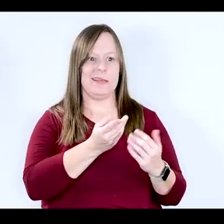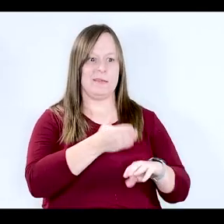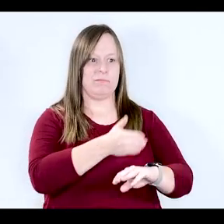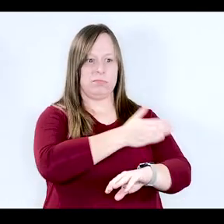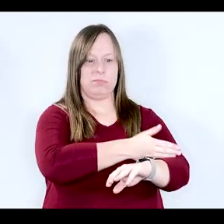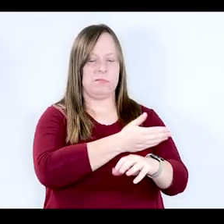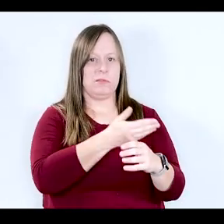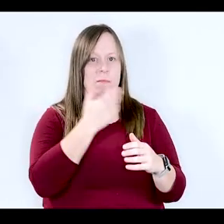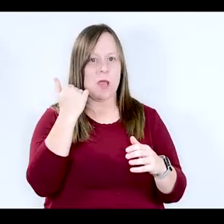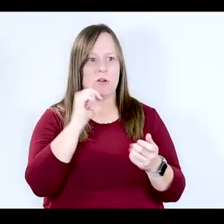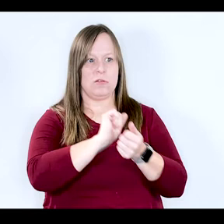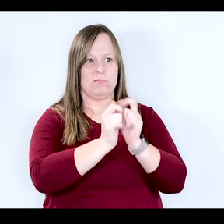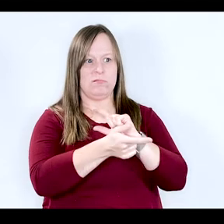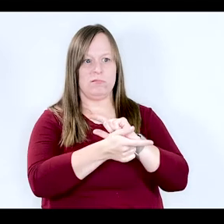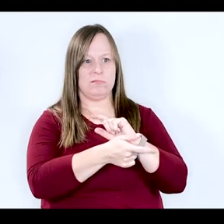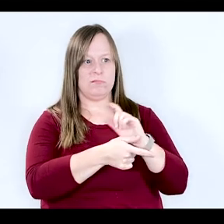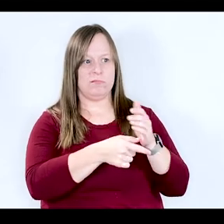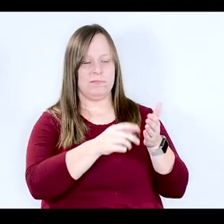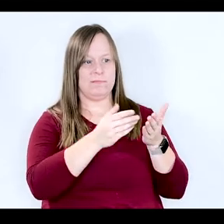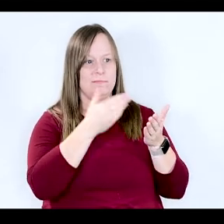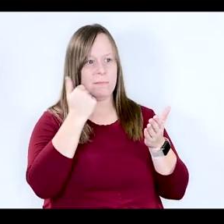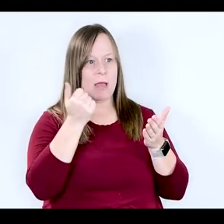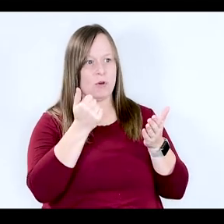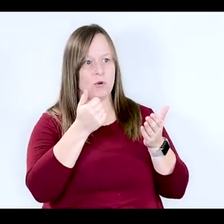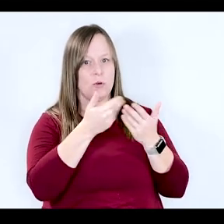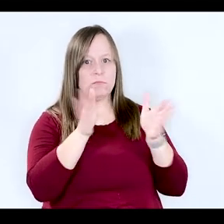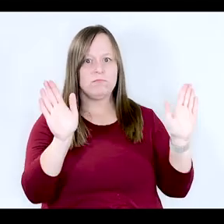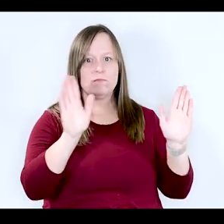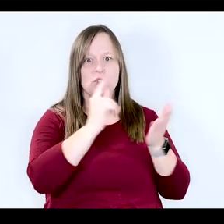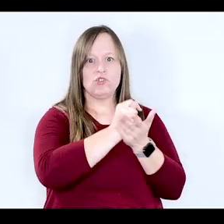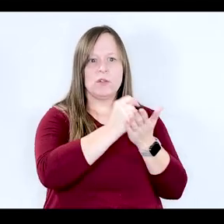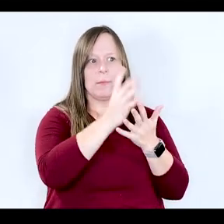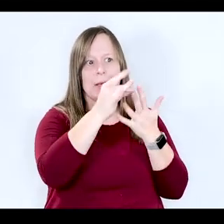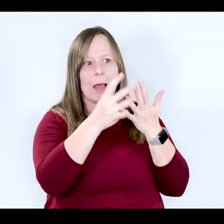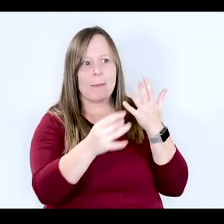translate into better more widespread treatment options and a better